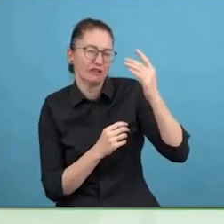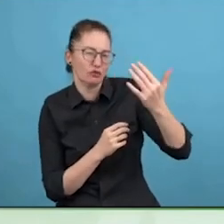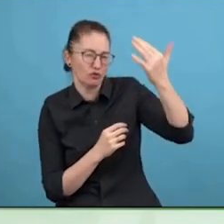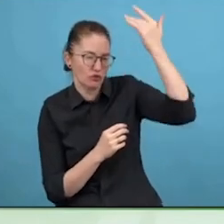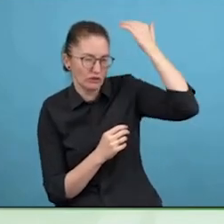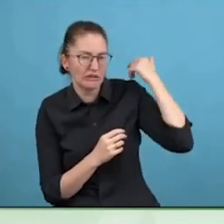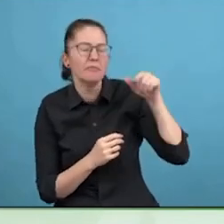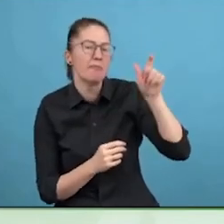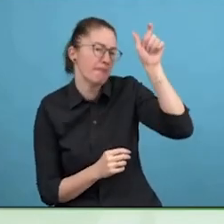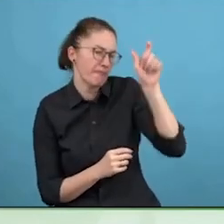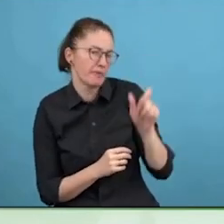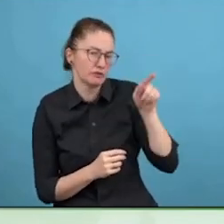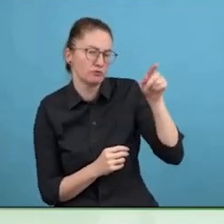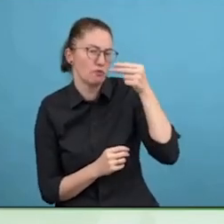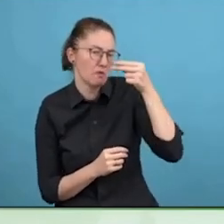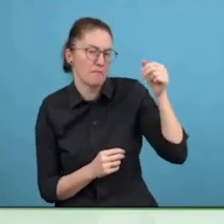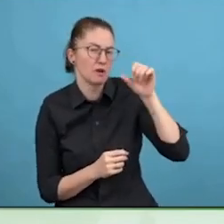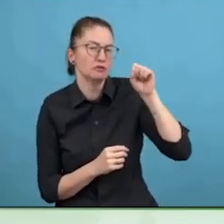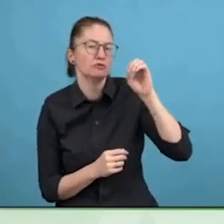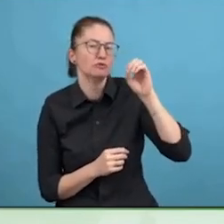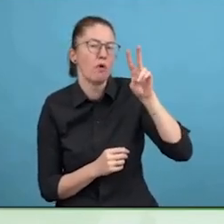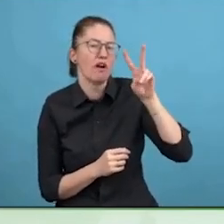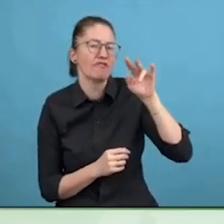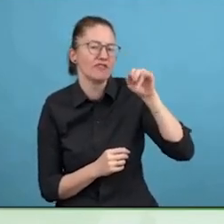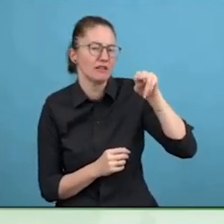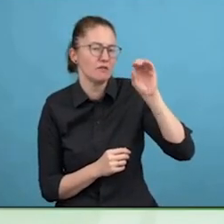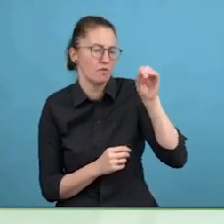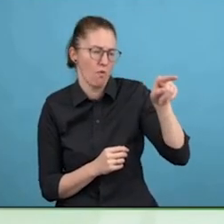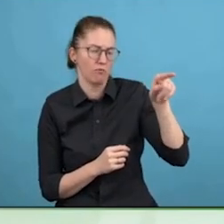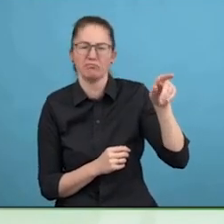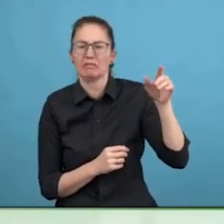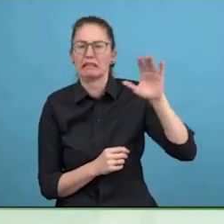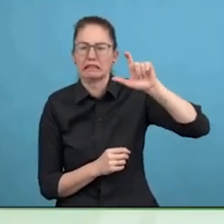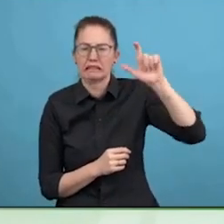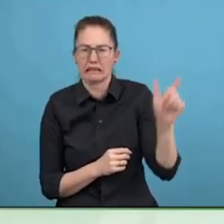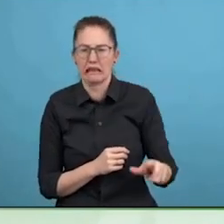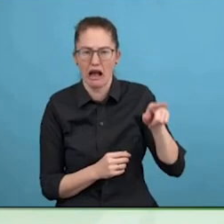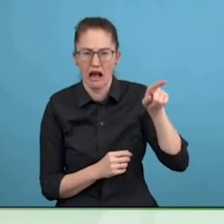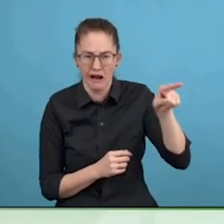So that is a solution called in assistive solution and from there